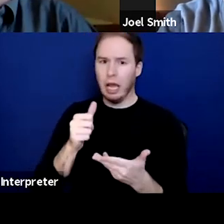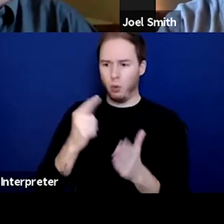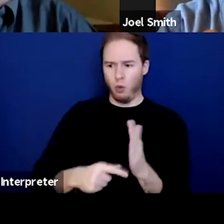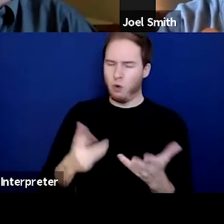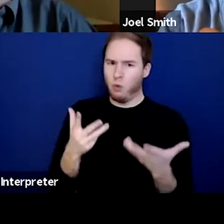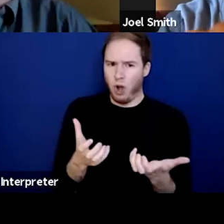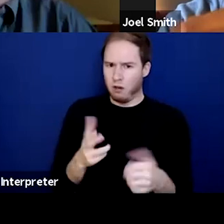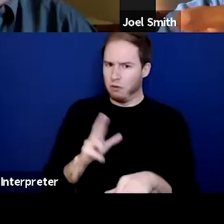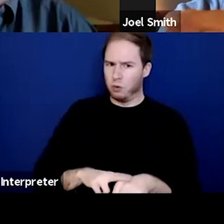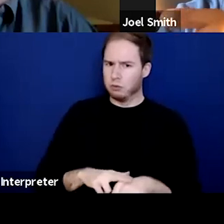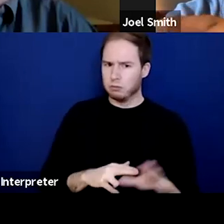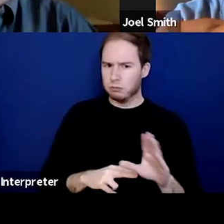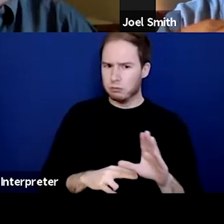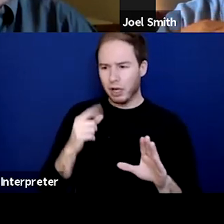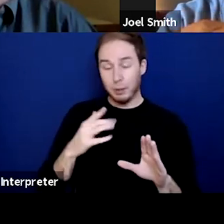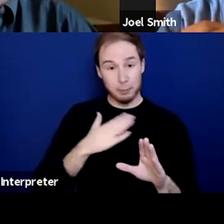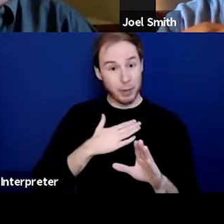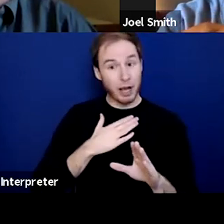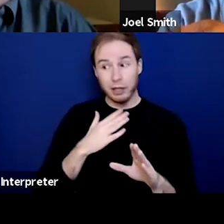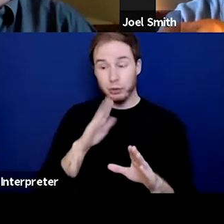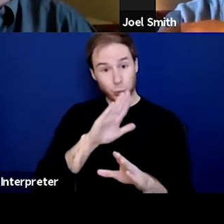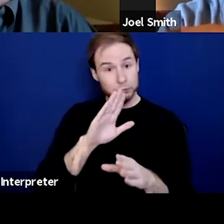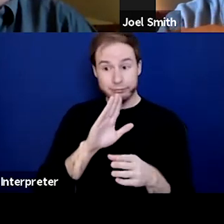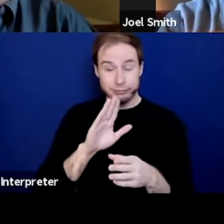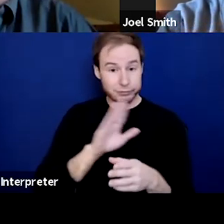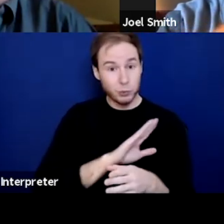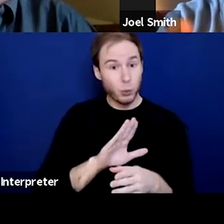but it's not your business what they like.